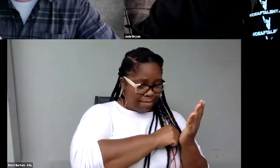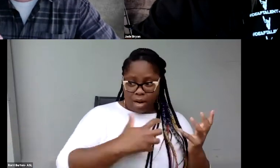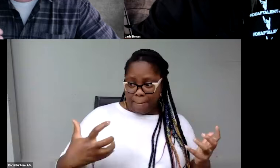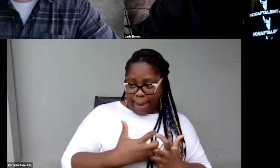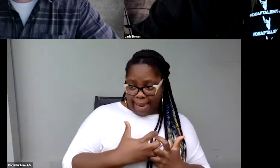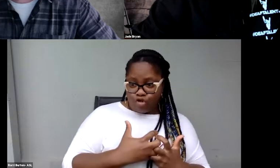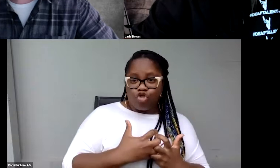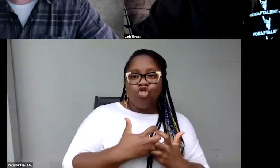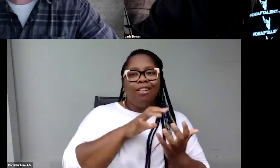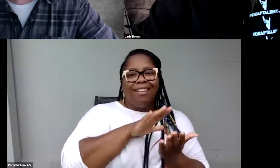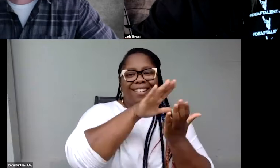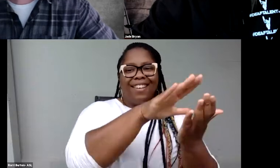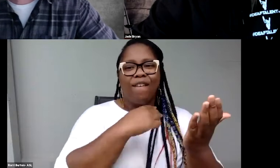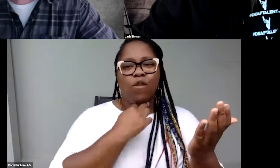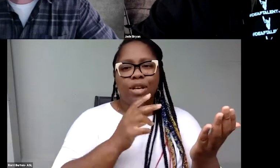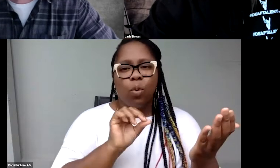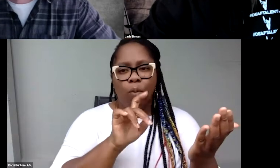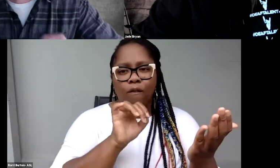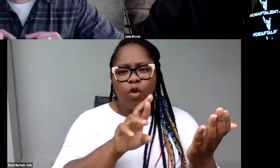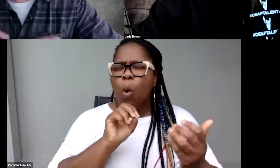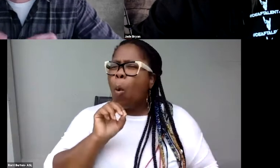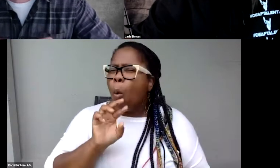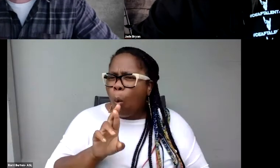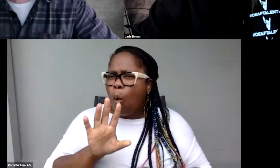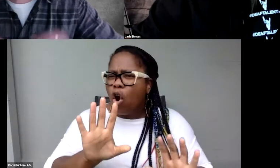sort of different ways, whether there are different mediums,